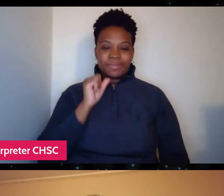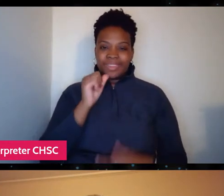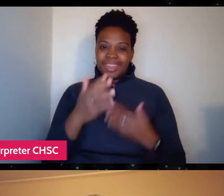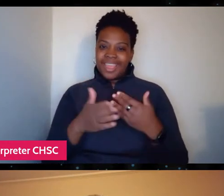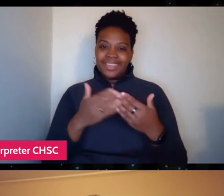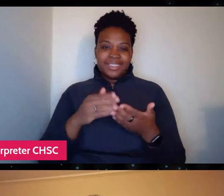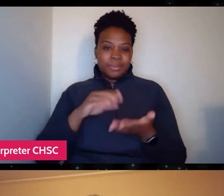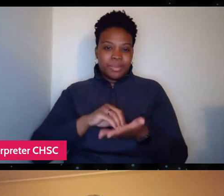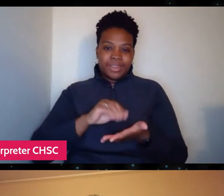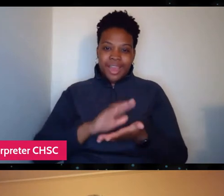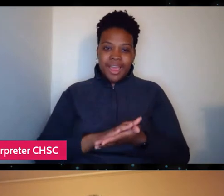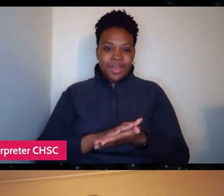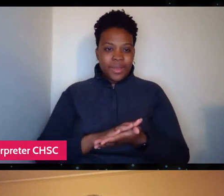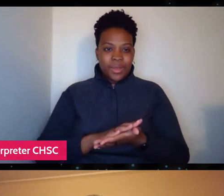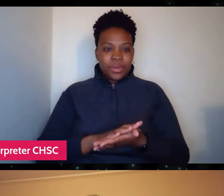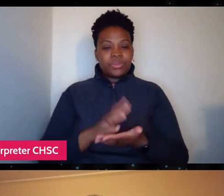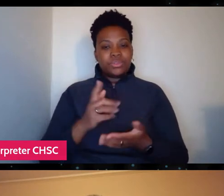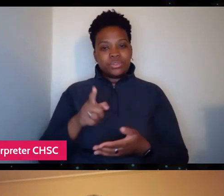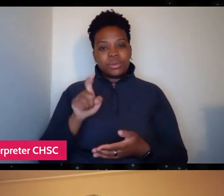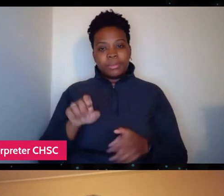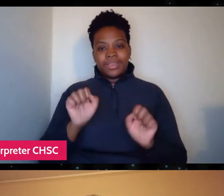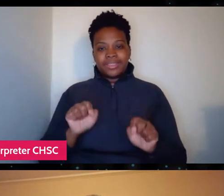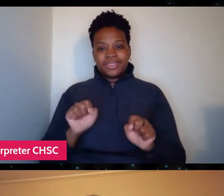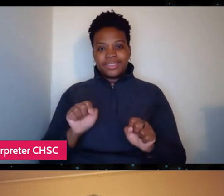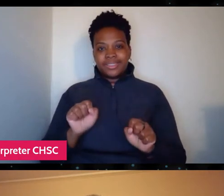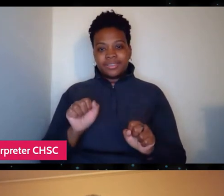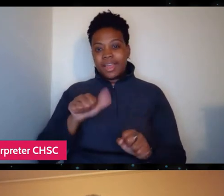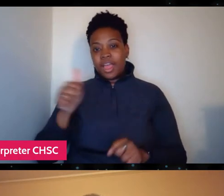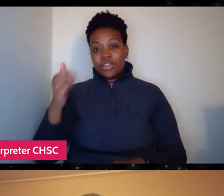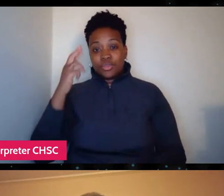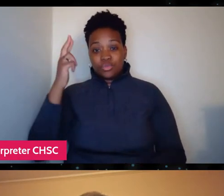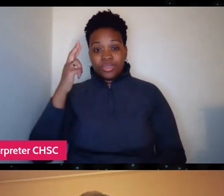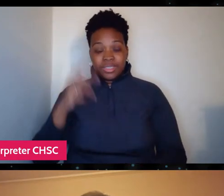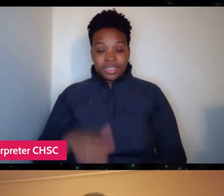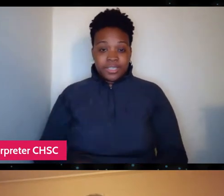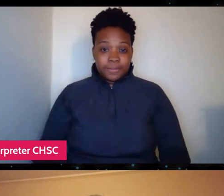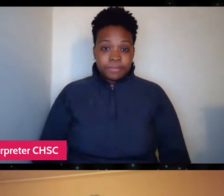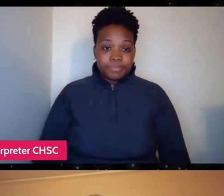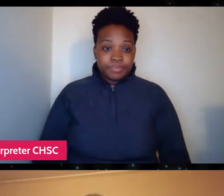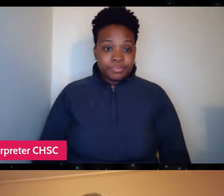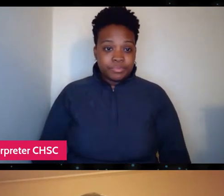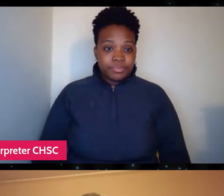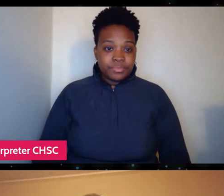So there must've been some other reason. Well, I love that you brought that up too,